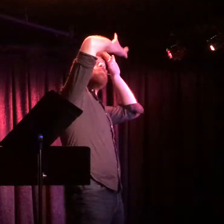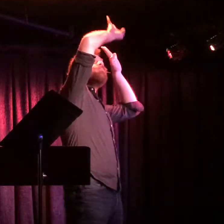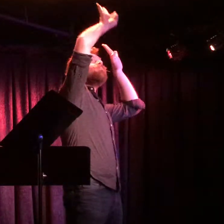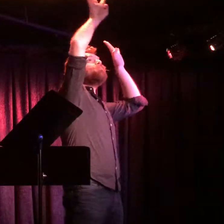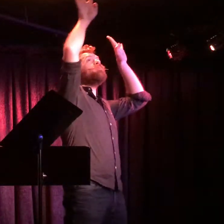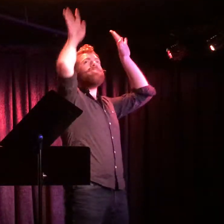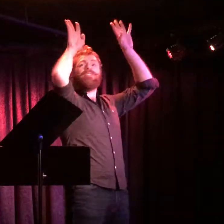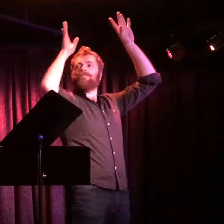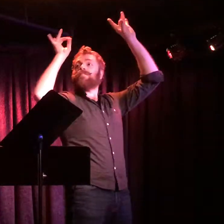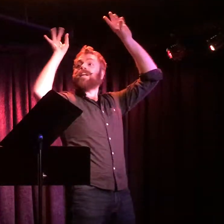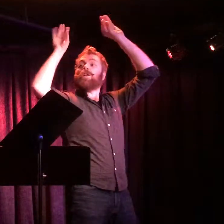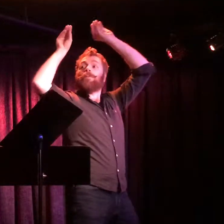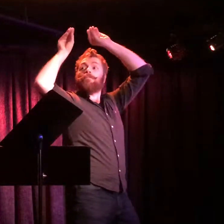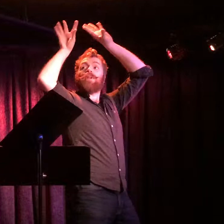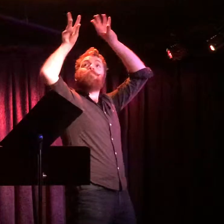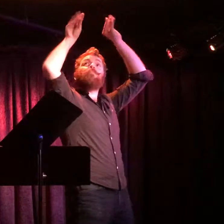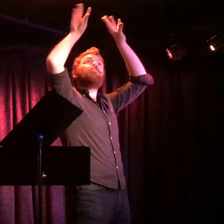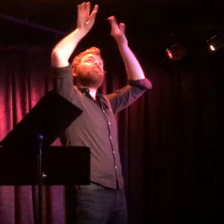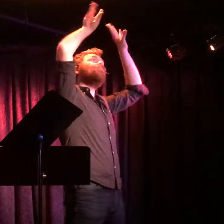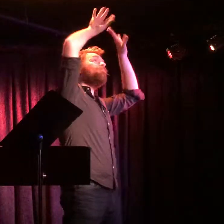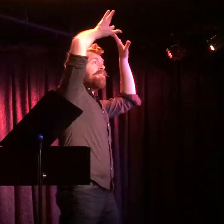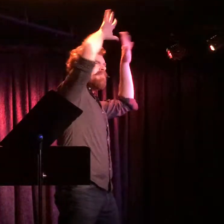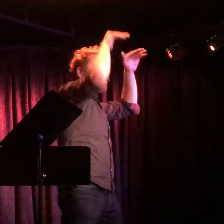All twinkling lights,